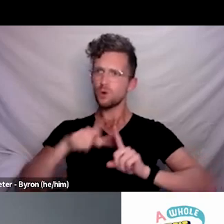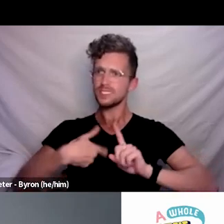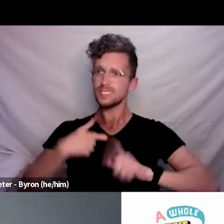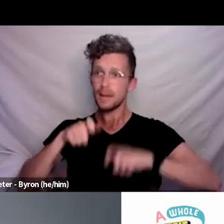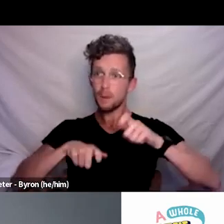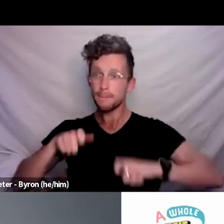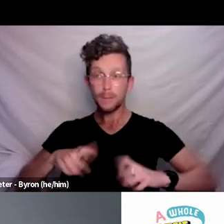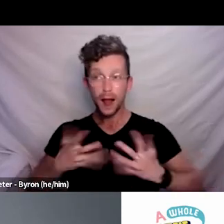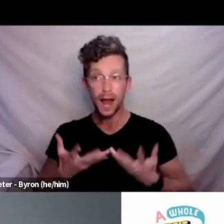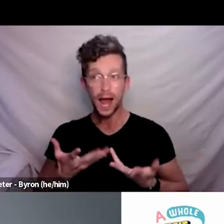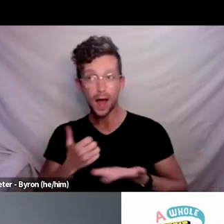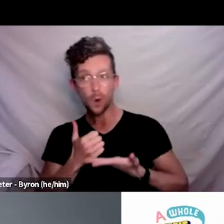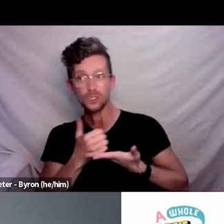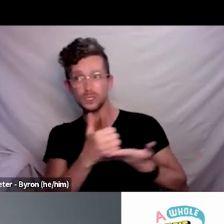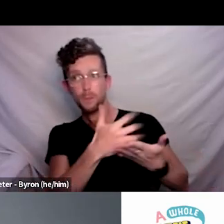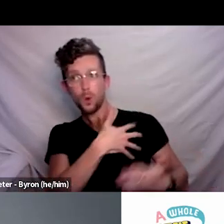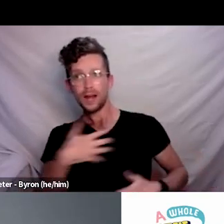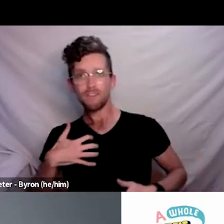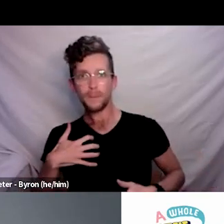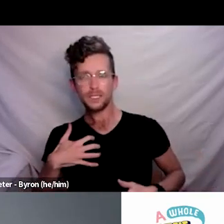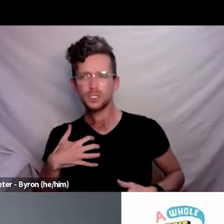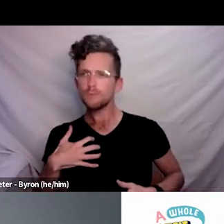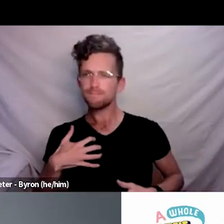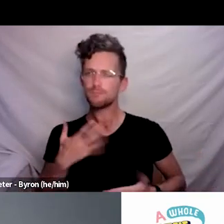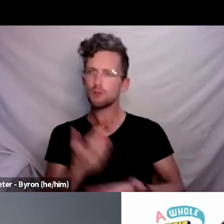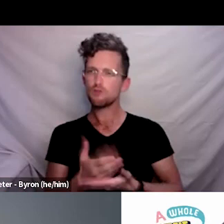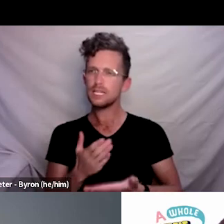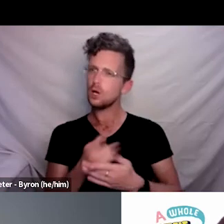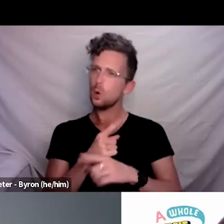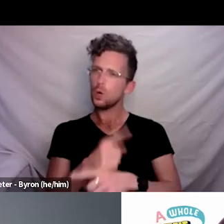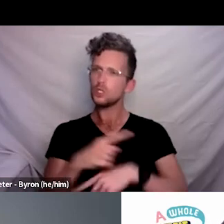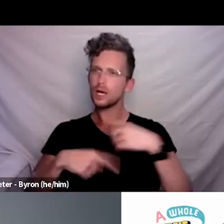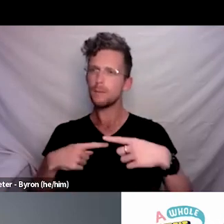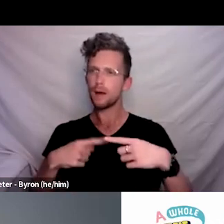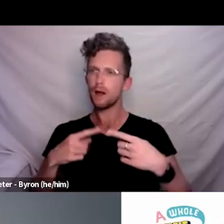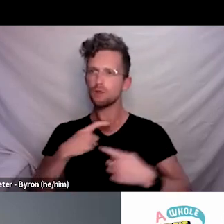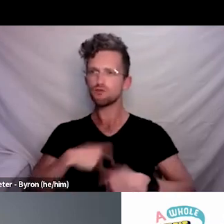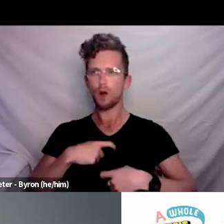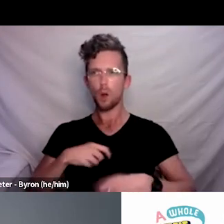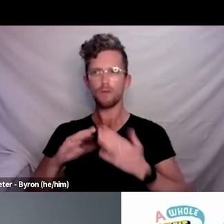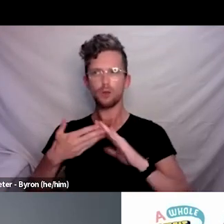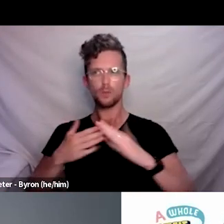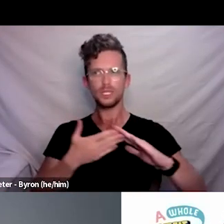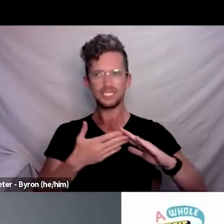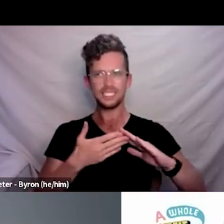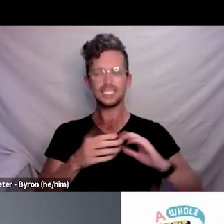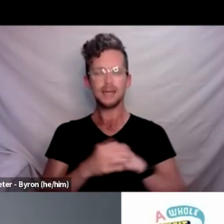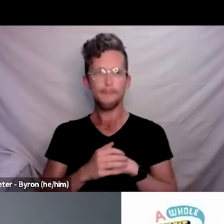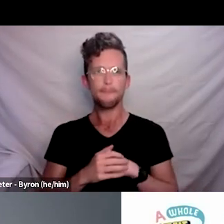of community in these responses. Sorry. Back to you. Yeah no, thanks Prudence,